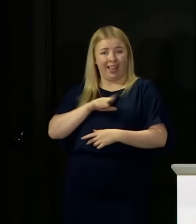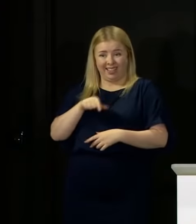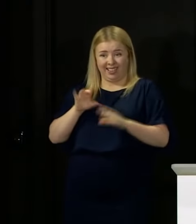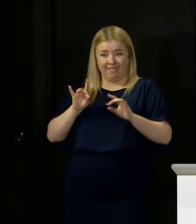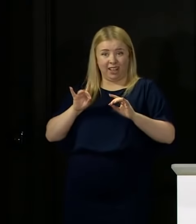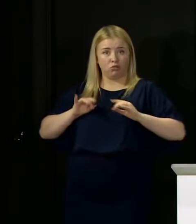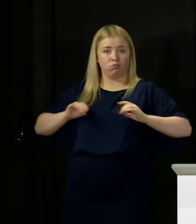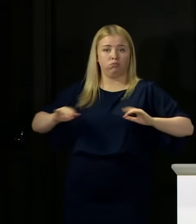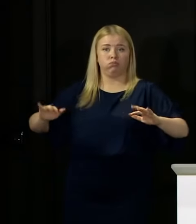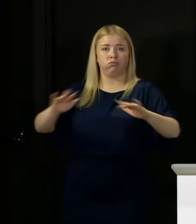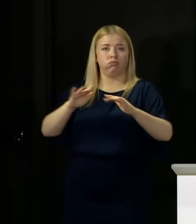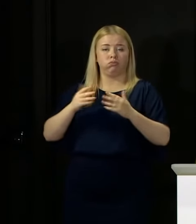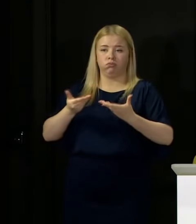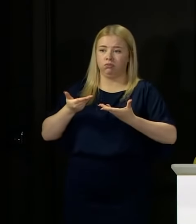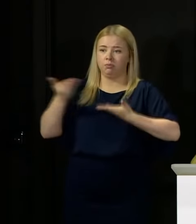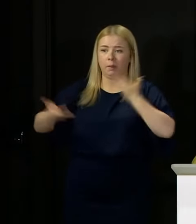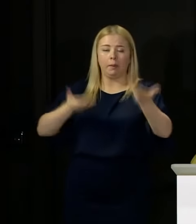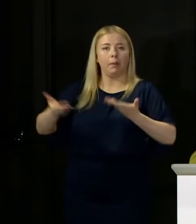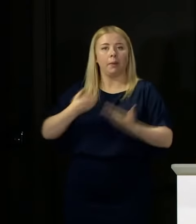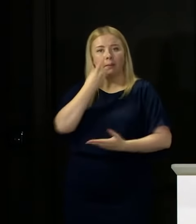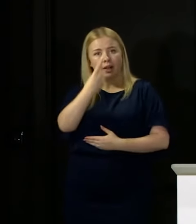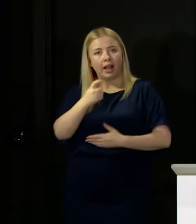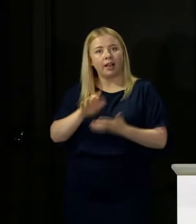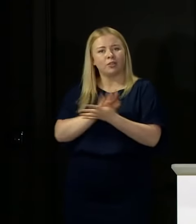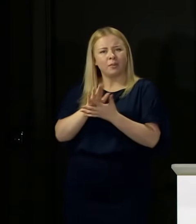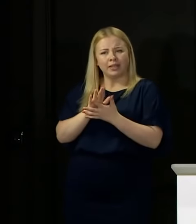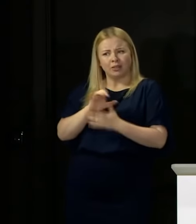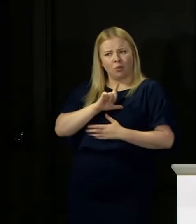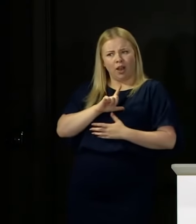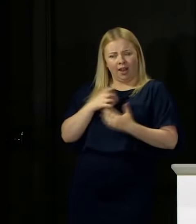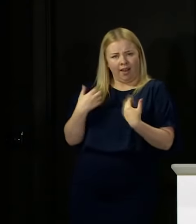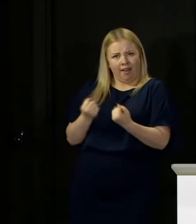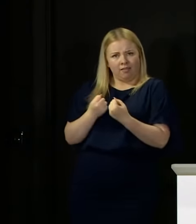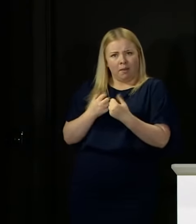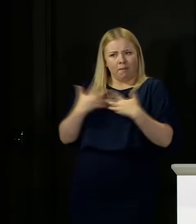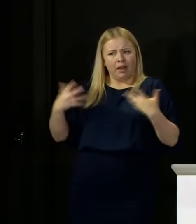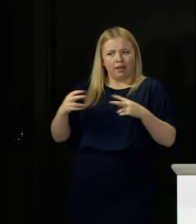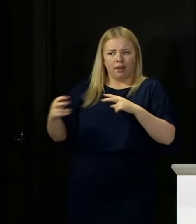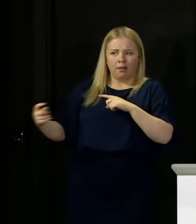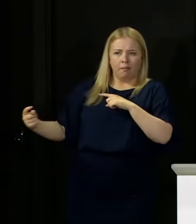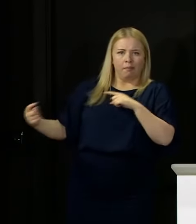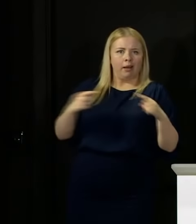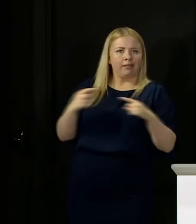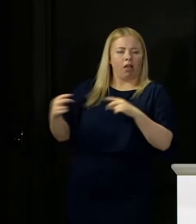You know, it is a tactical battle we are fighting here with this virus, and so we have to always